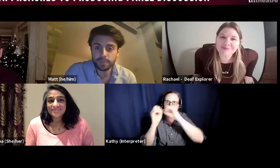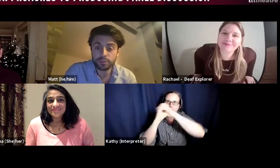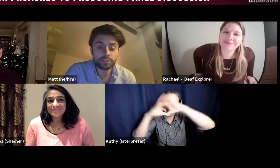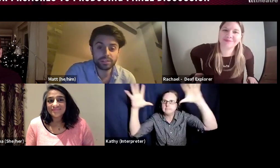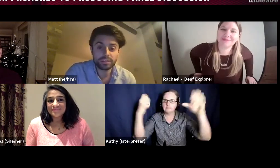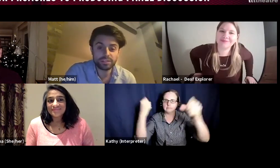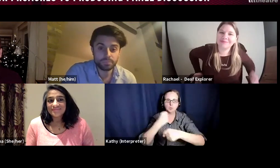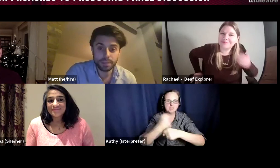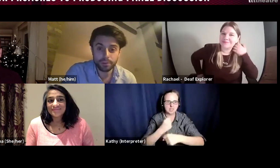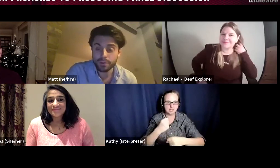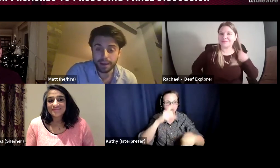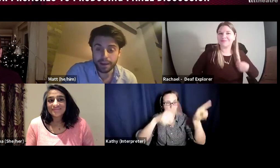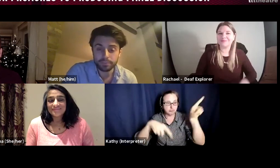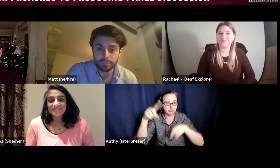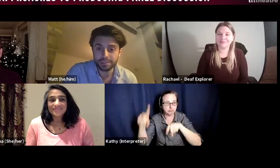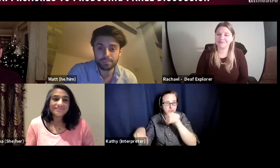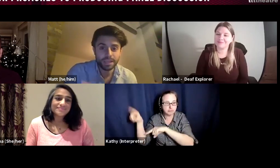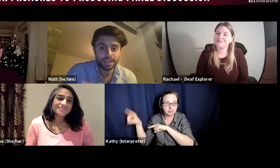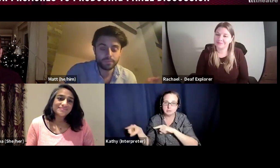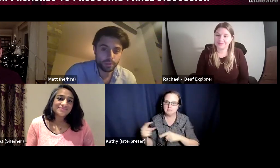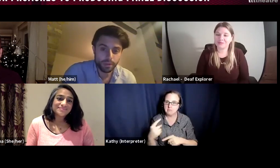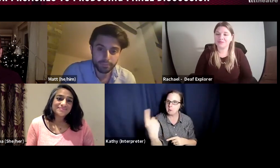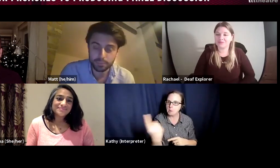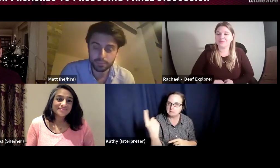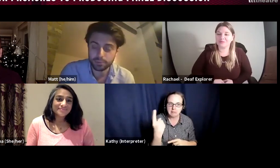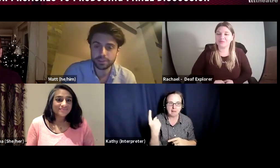Not just people who have not been a producer but even people who have been a producer will